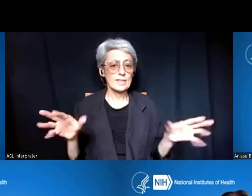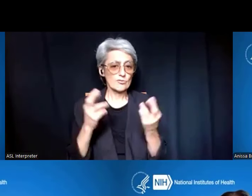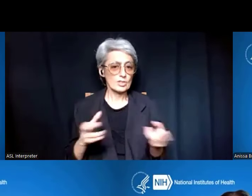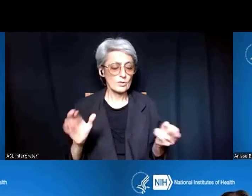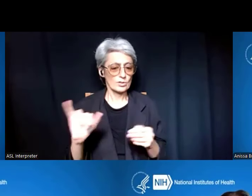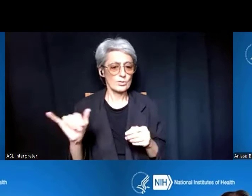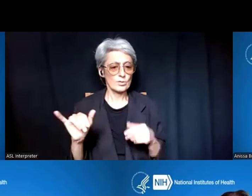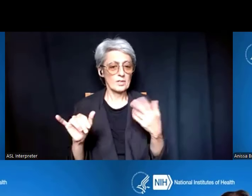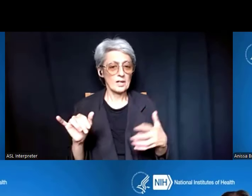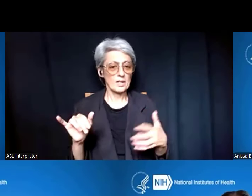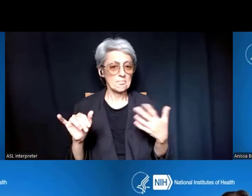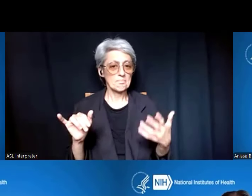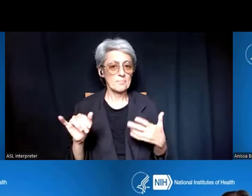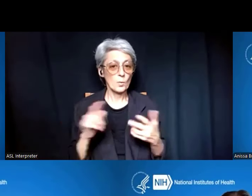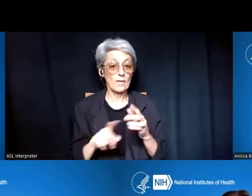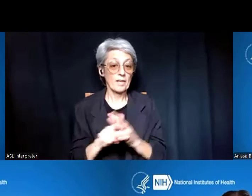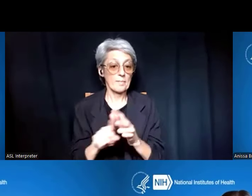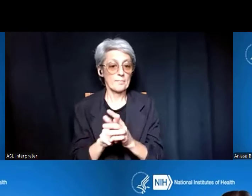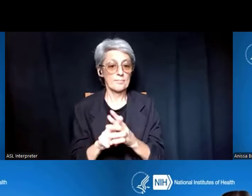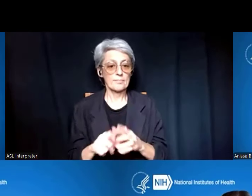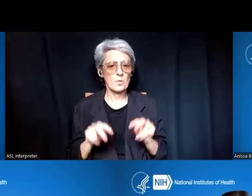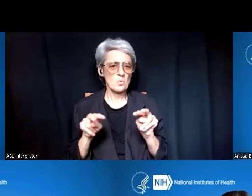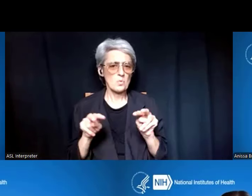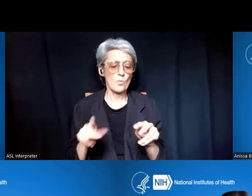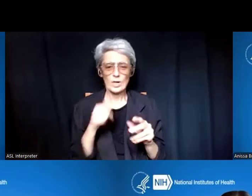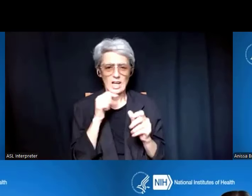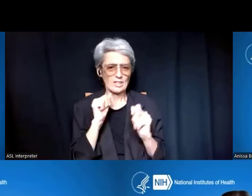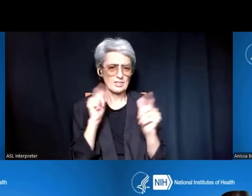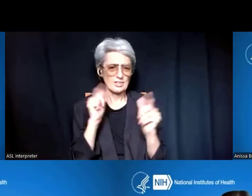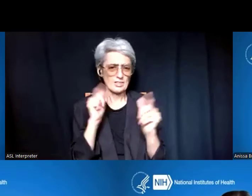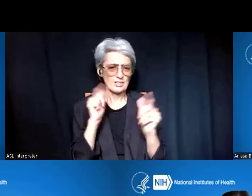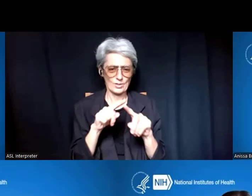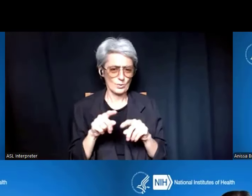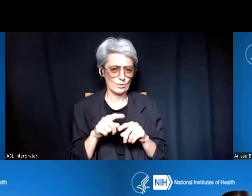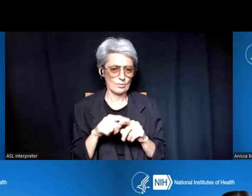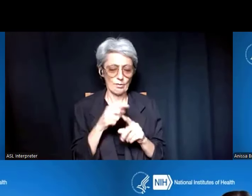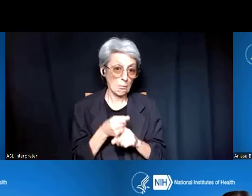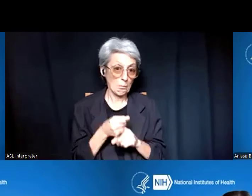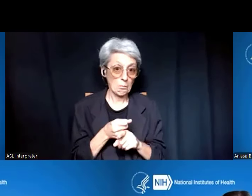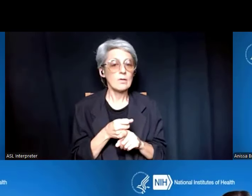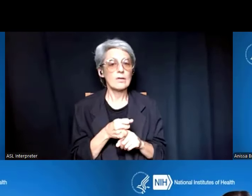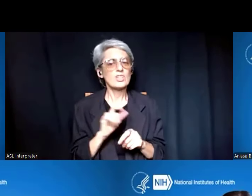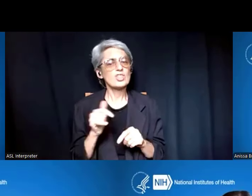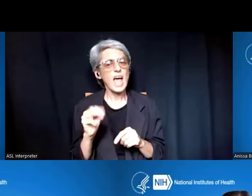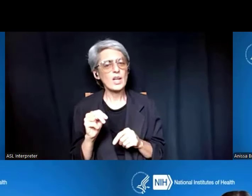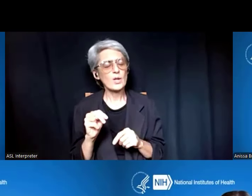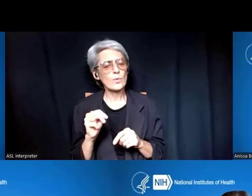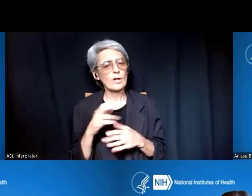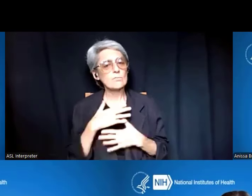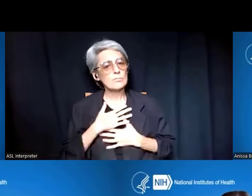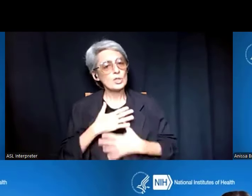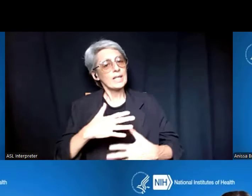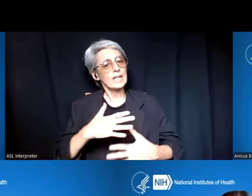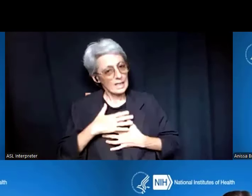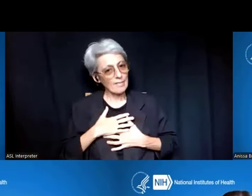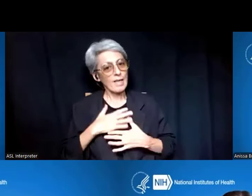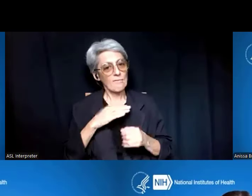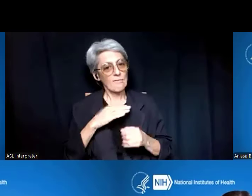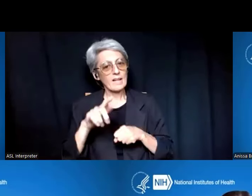So, keep an eye out, we're not trying to surprise people. And we have until January, so take a deep breath. We've got plenty of time. Okay, go ahead, Anissa.